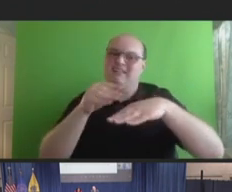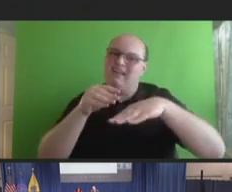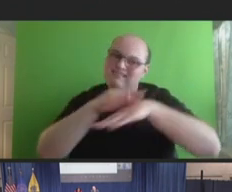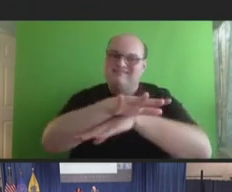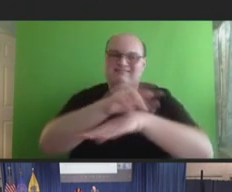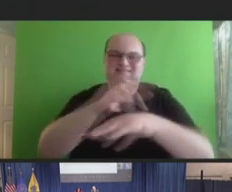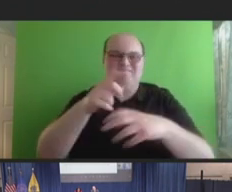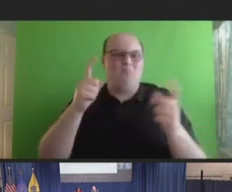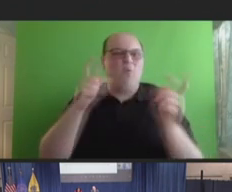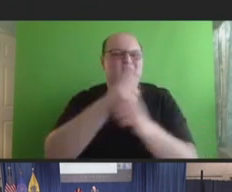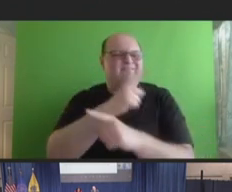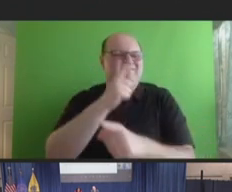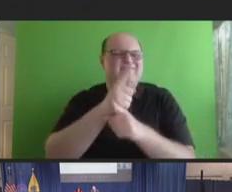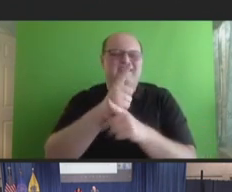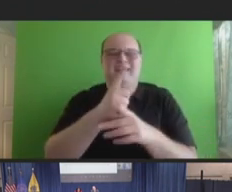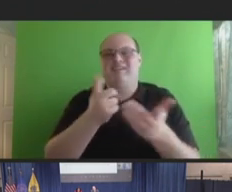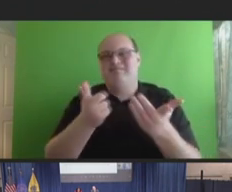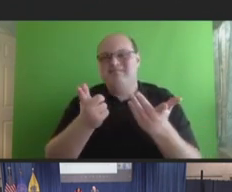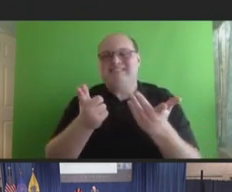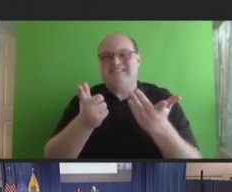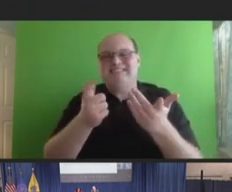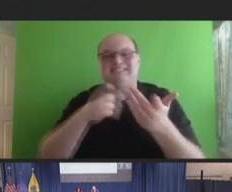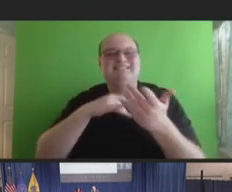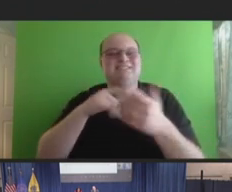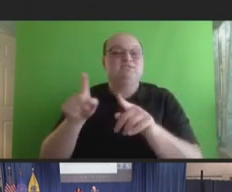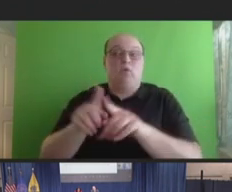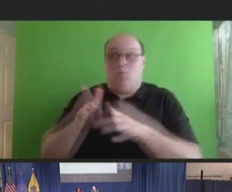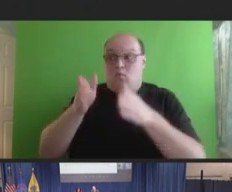But I think the other thing that we need to continue to focus on is making sure that we